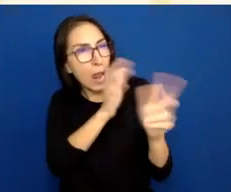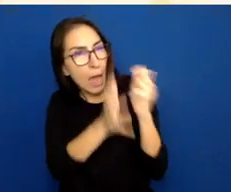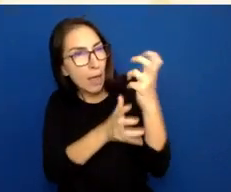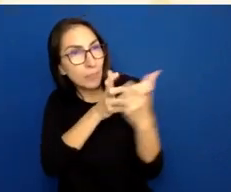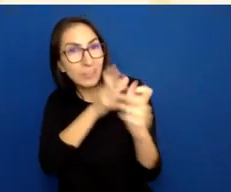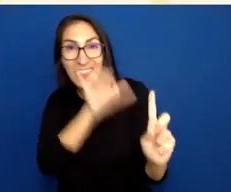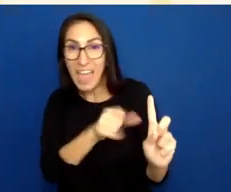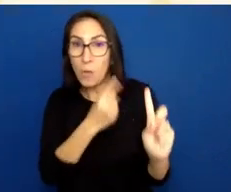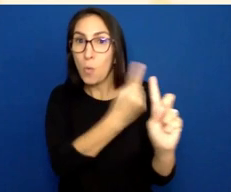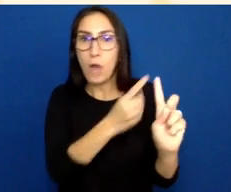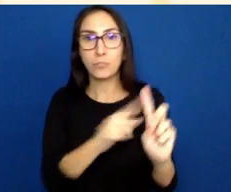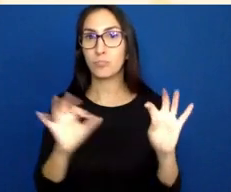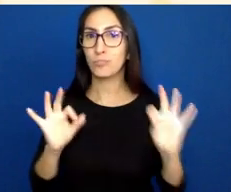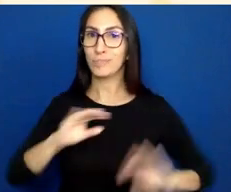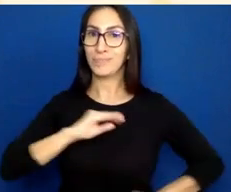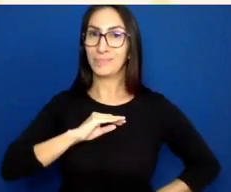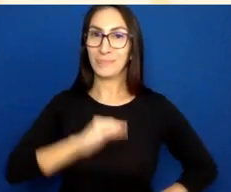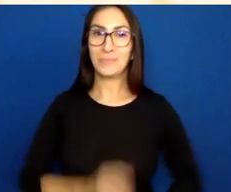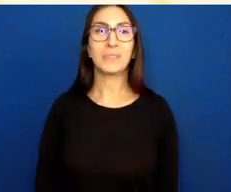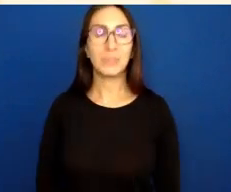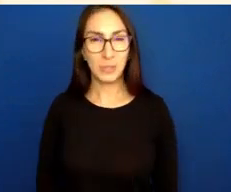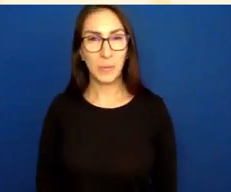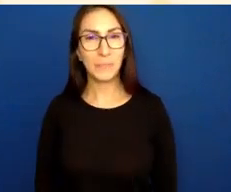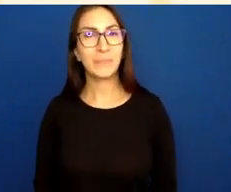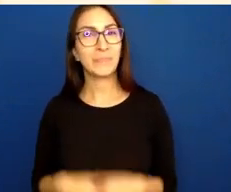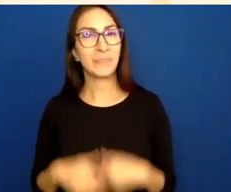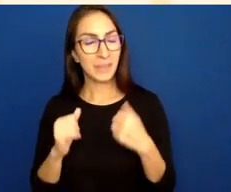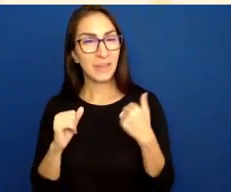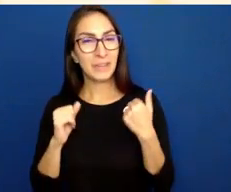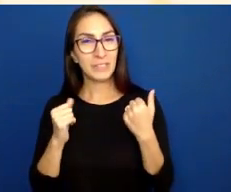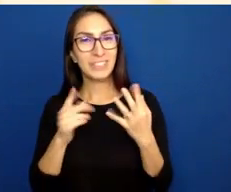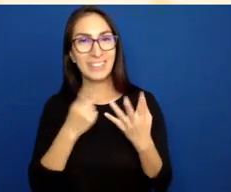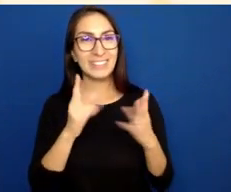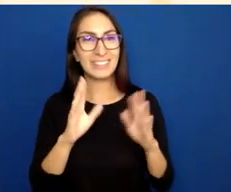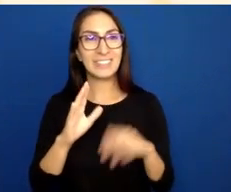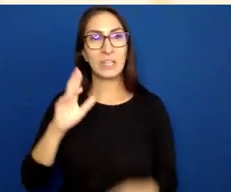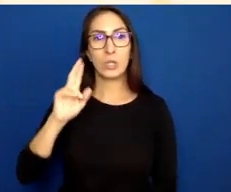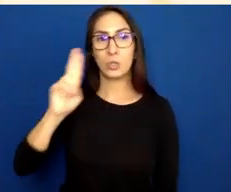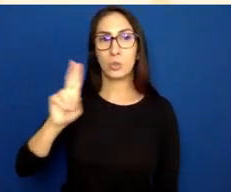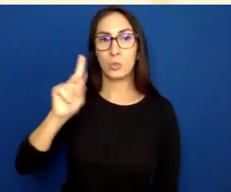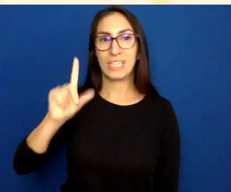The UDL Guidelines provide a framework to improve and optimize teaching and learning for all people.